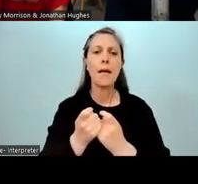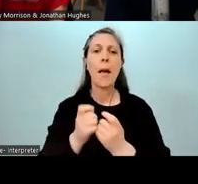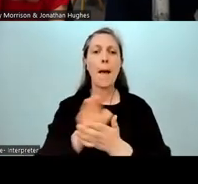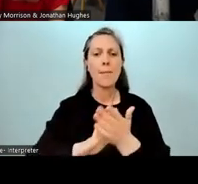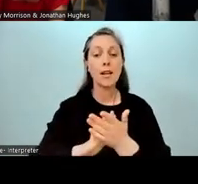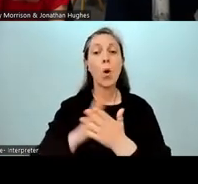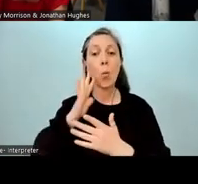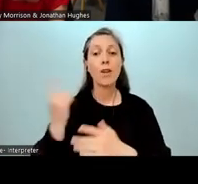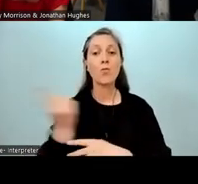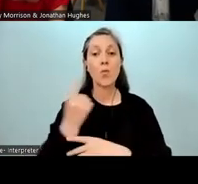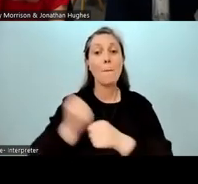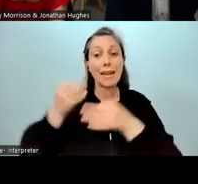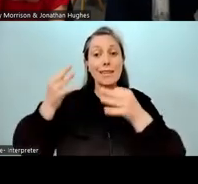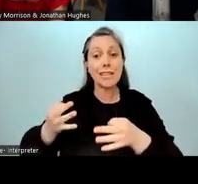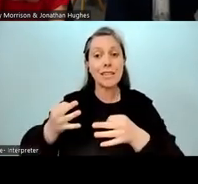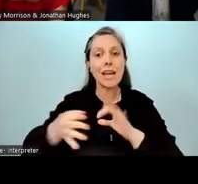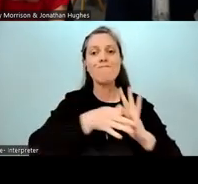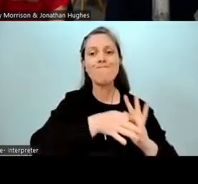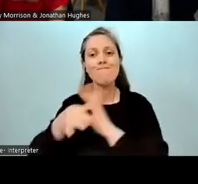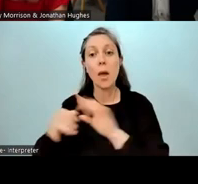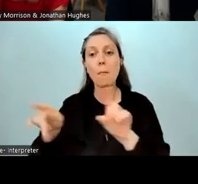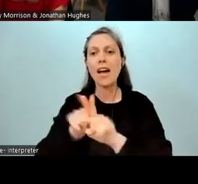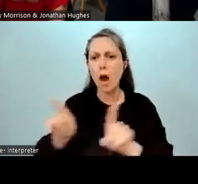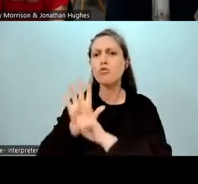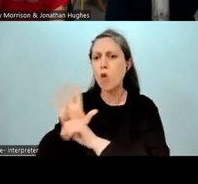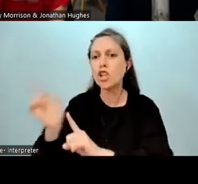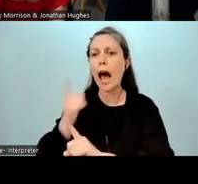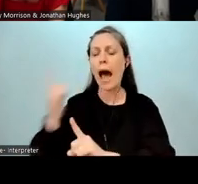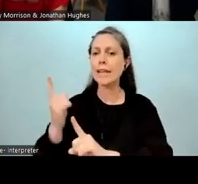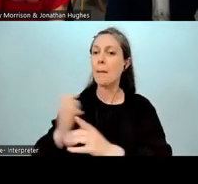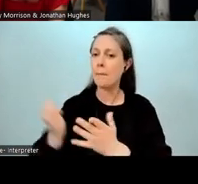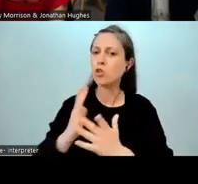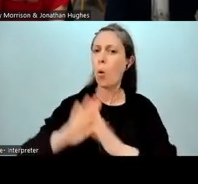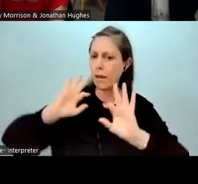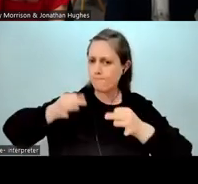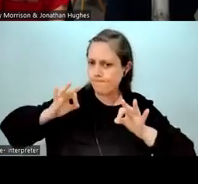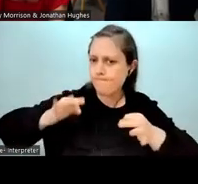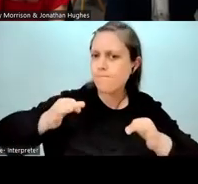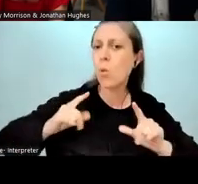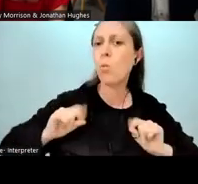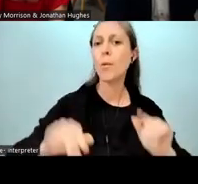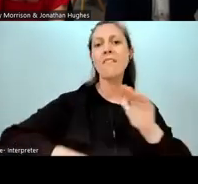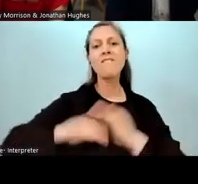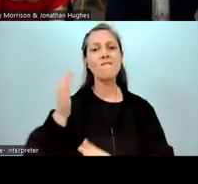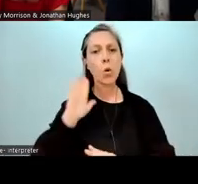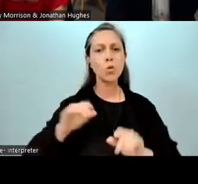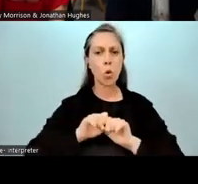but also to keep us on our toes, I suppose, and constantly reflect on what we were doing as a whole school. And we'll talk a bit more about that later.